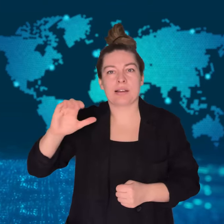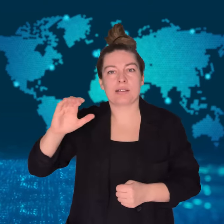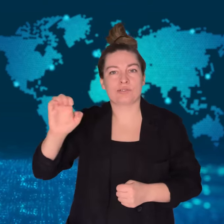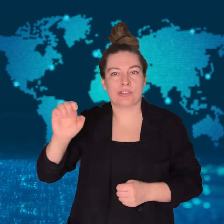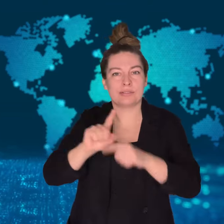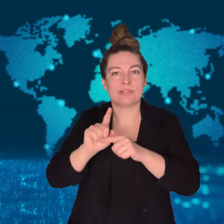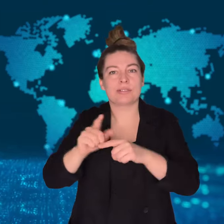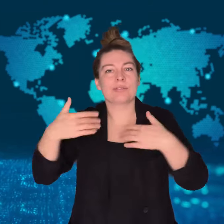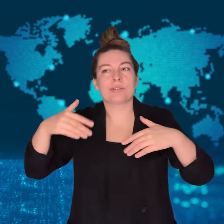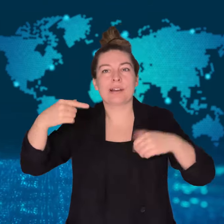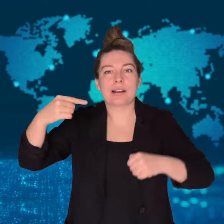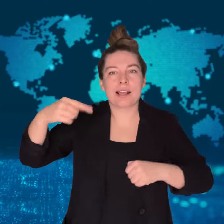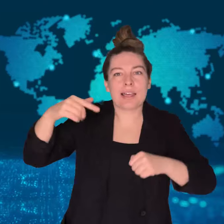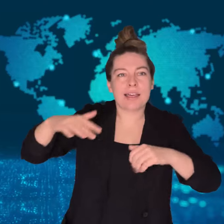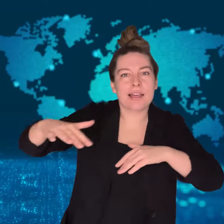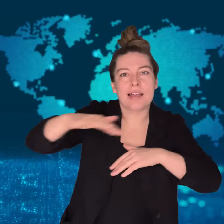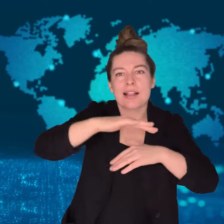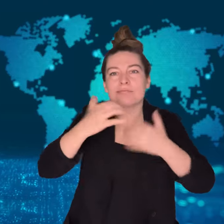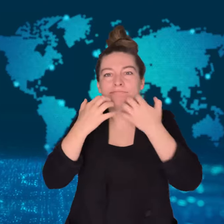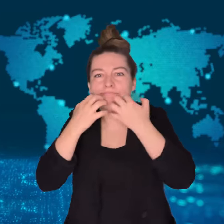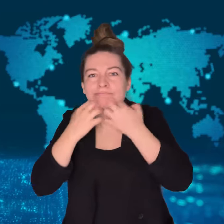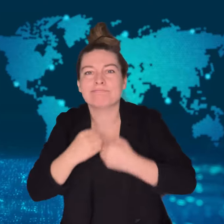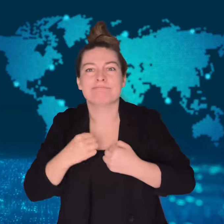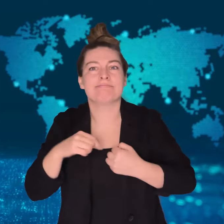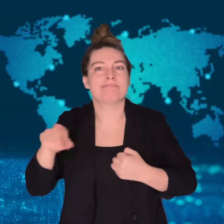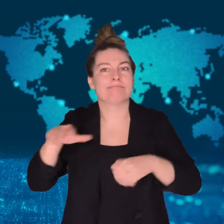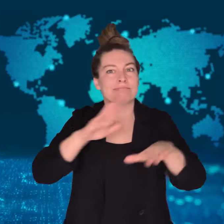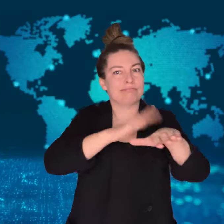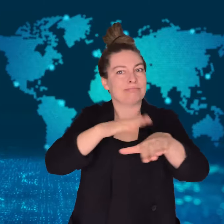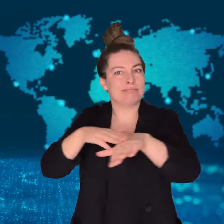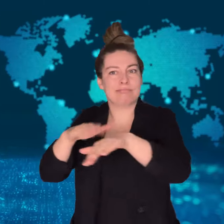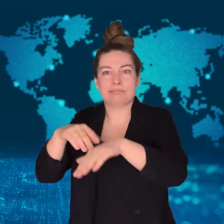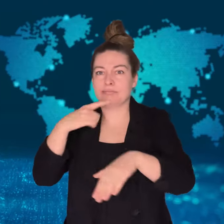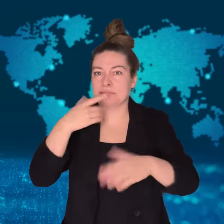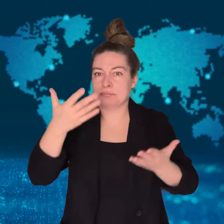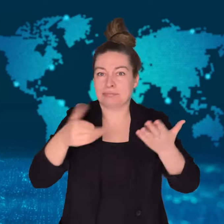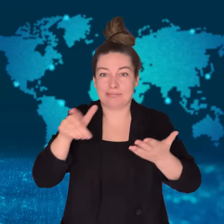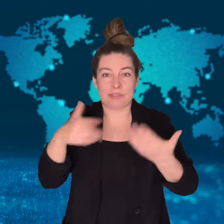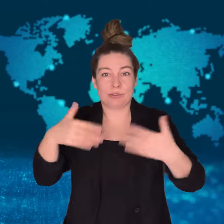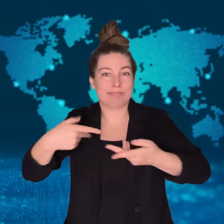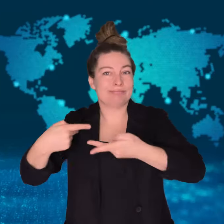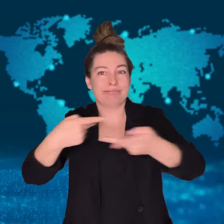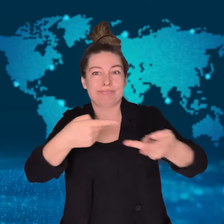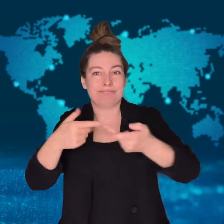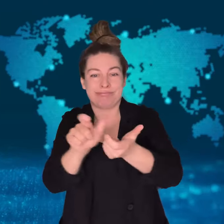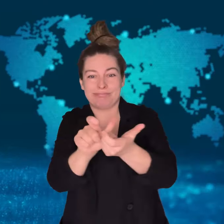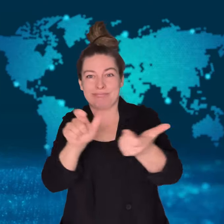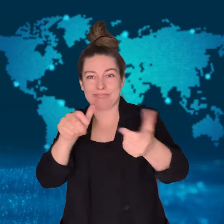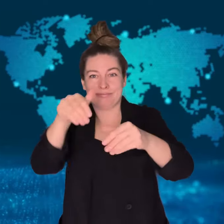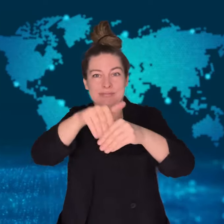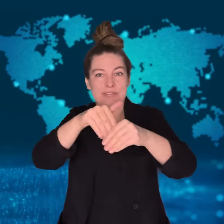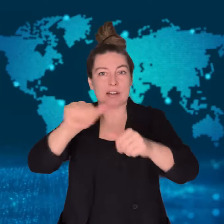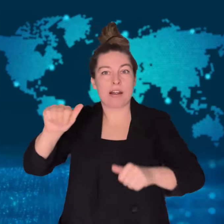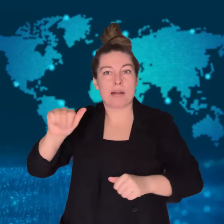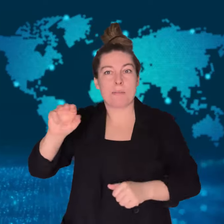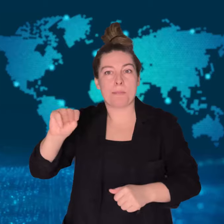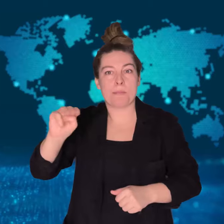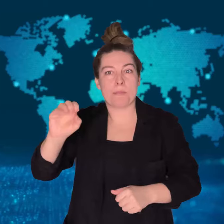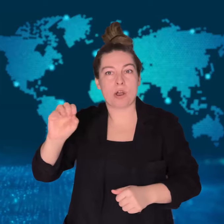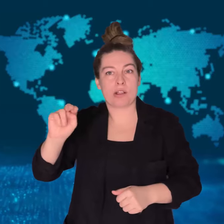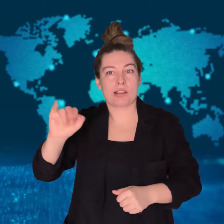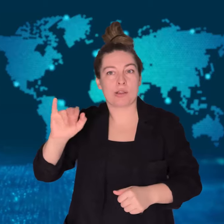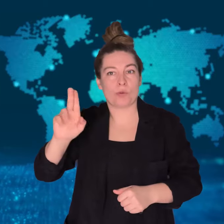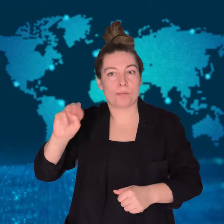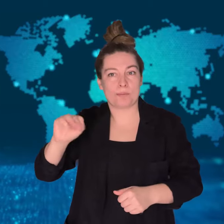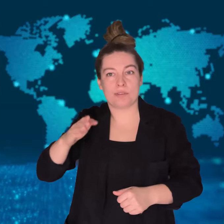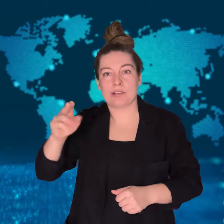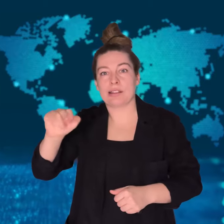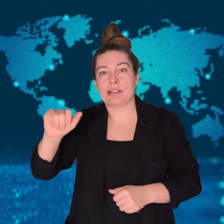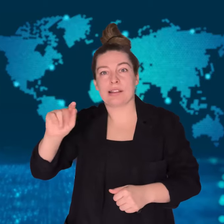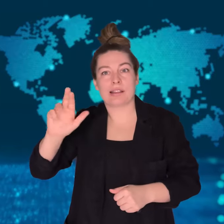Greenpeace, a group committed to preventing environmental dangers,